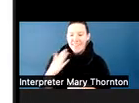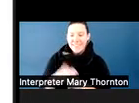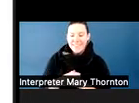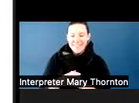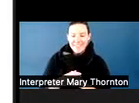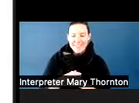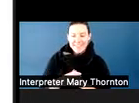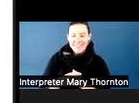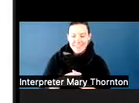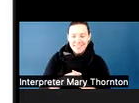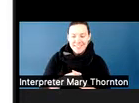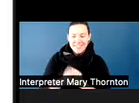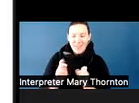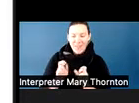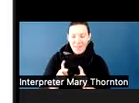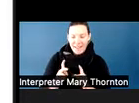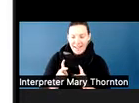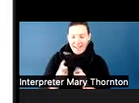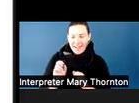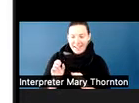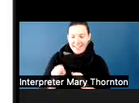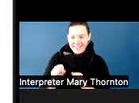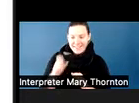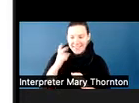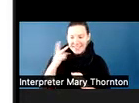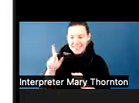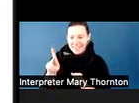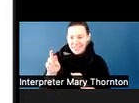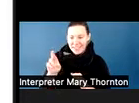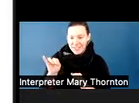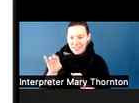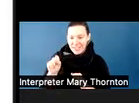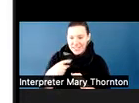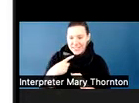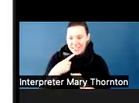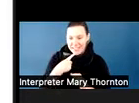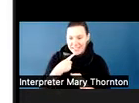OK, so Krista-- their vocabulary is not large enough.